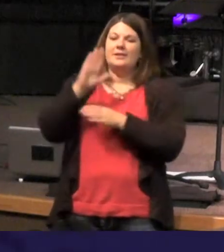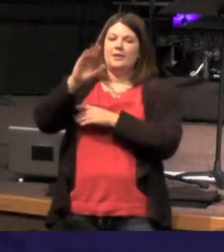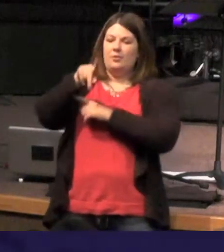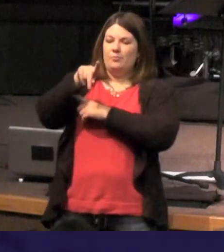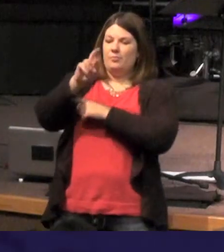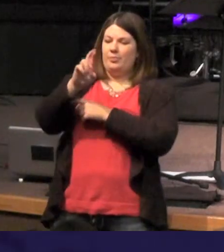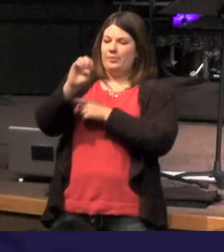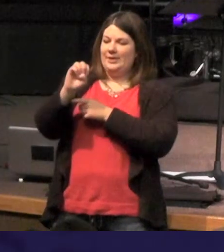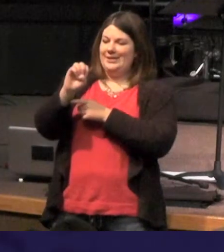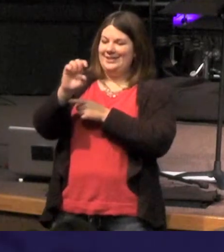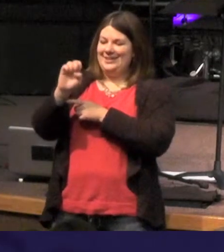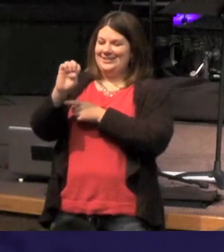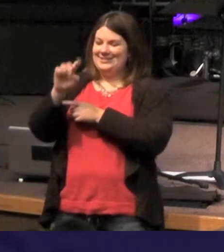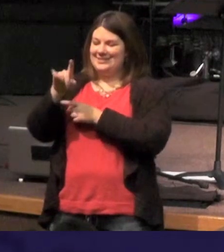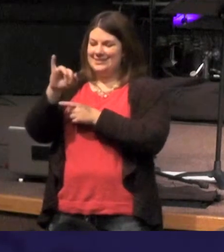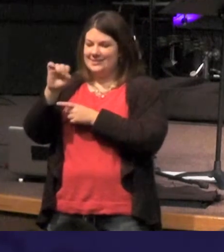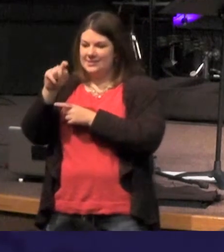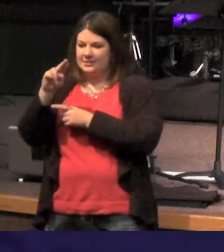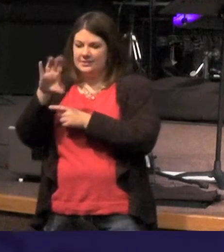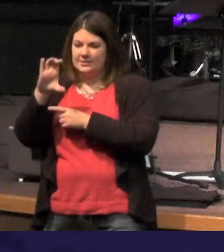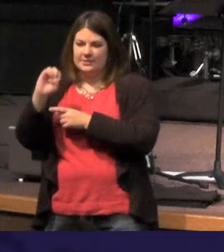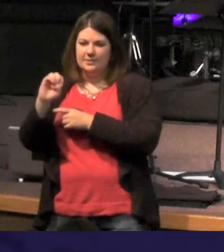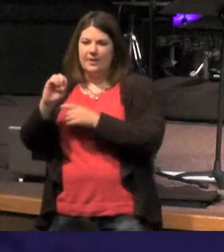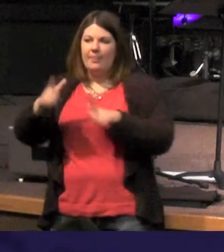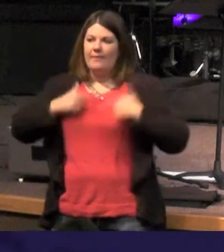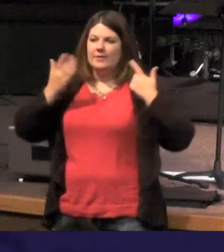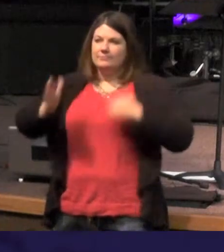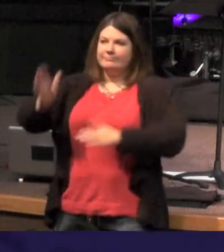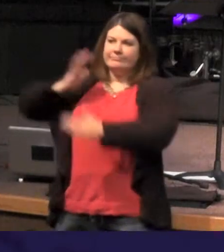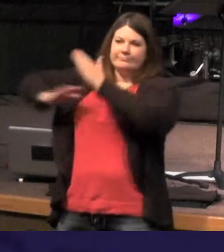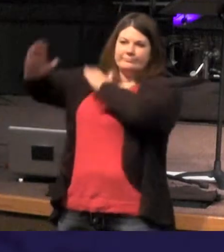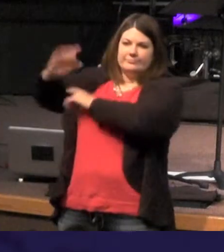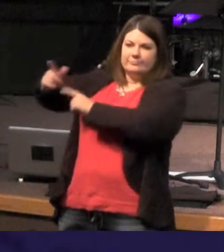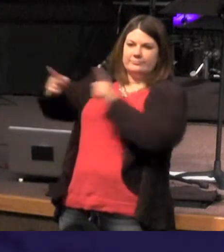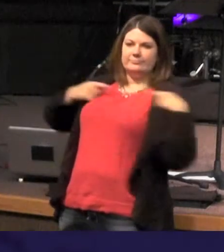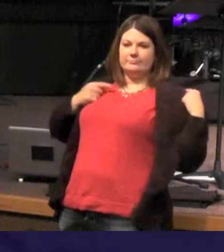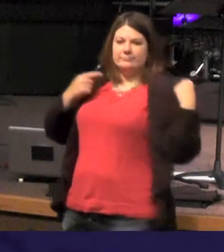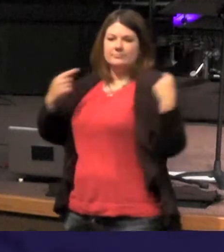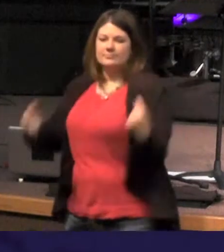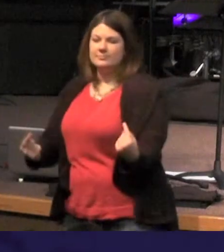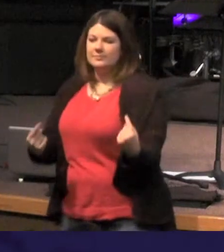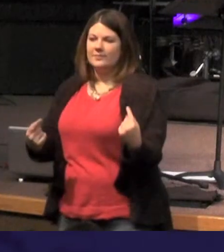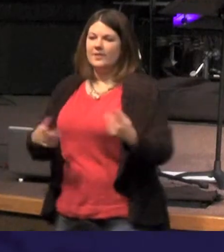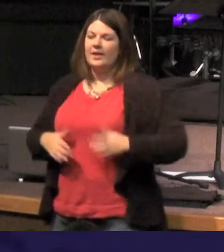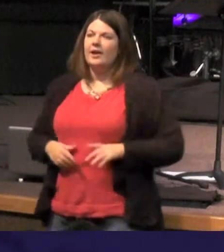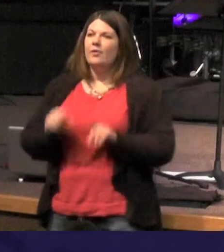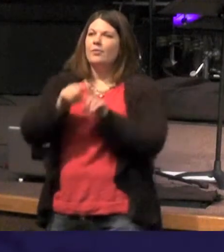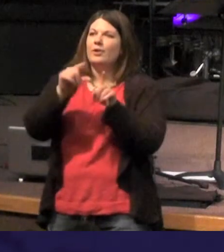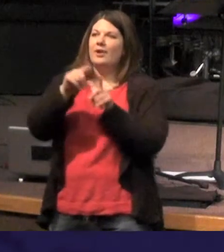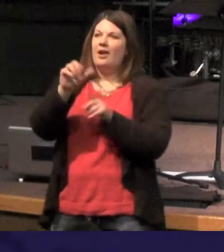in the beginning was the Word - now it is interesting that word "arche" it means beginning or the starting point